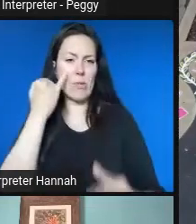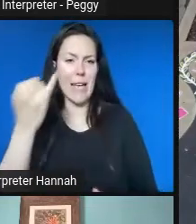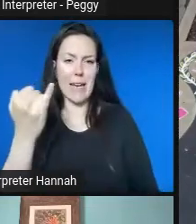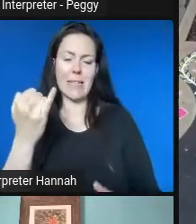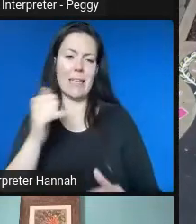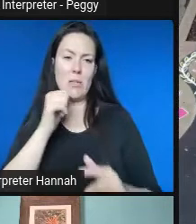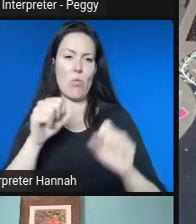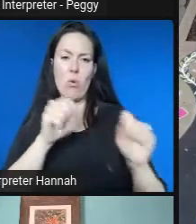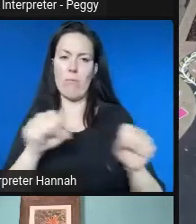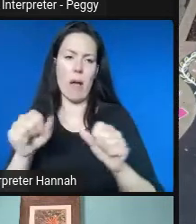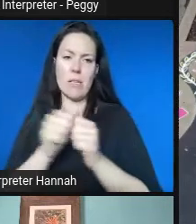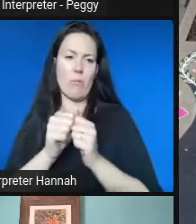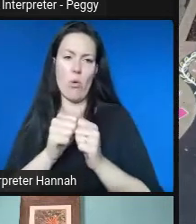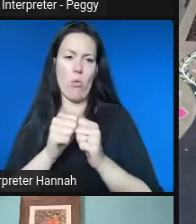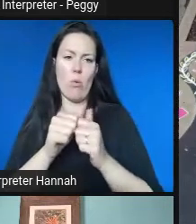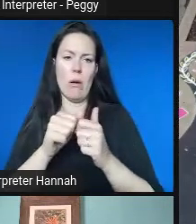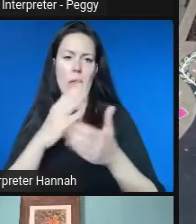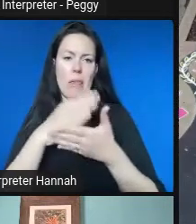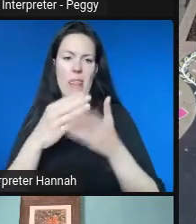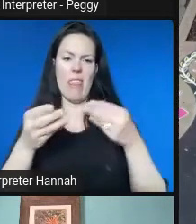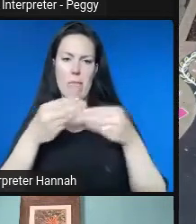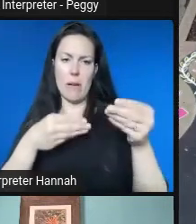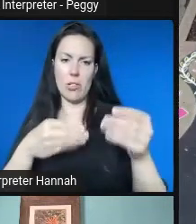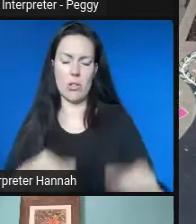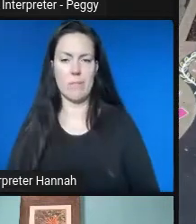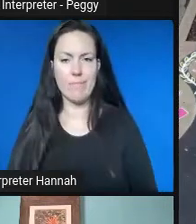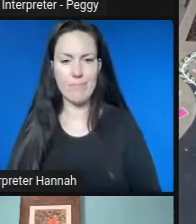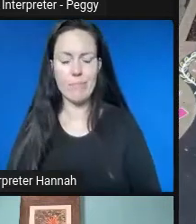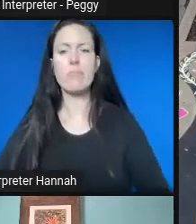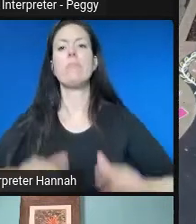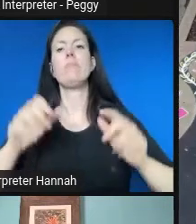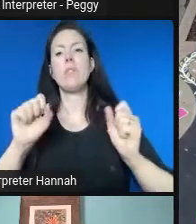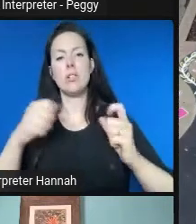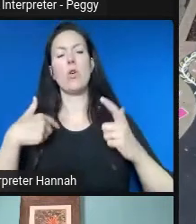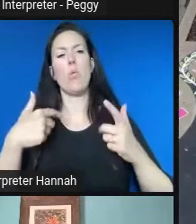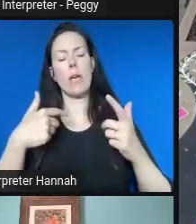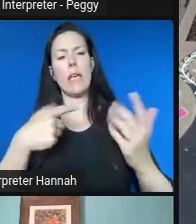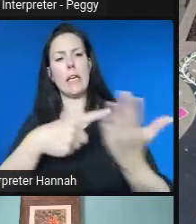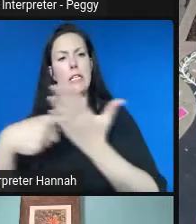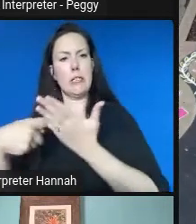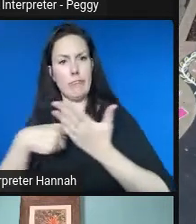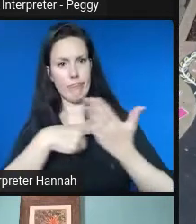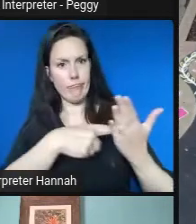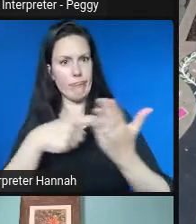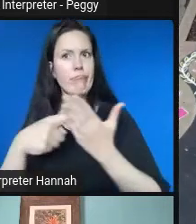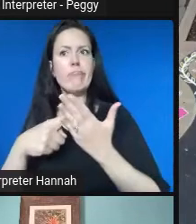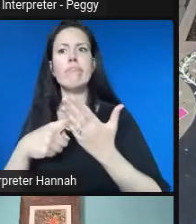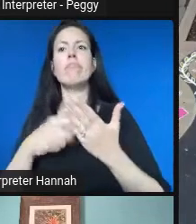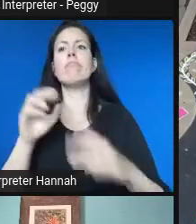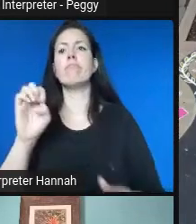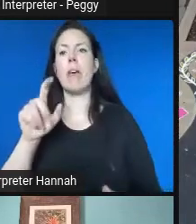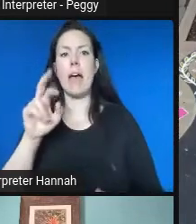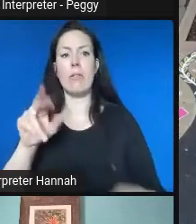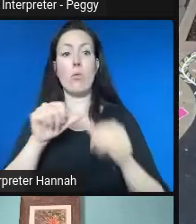So we kind of went back and forth. And, you know, she went back around and had some more individual conversations.